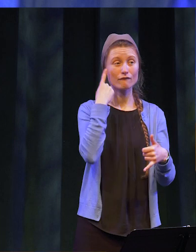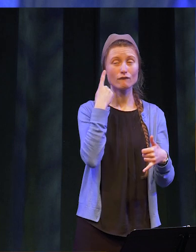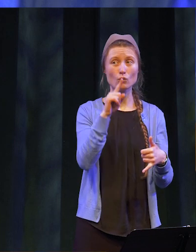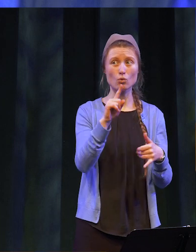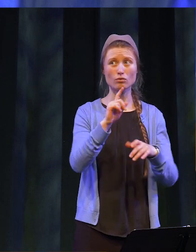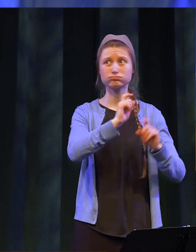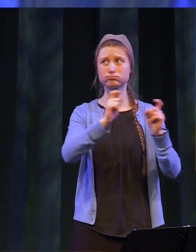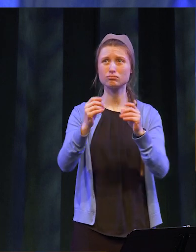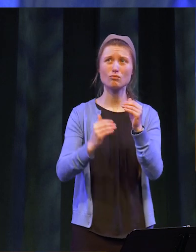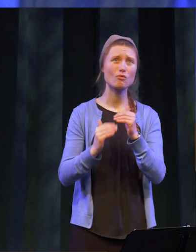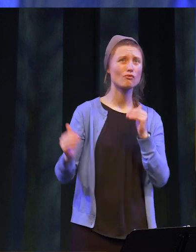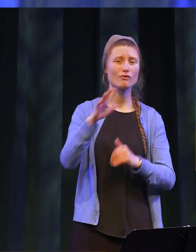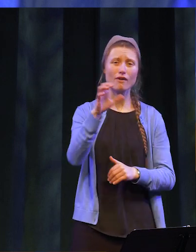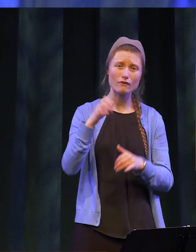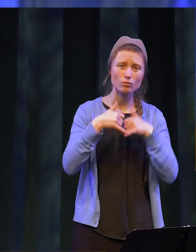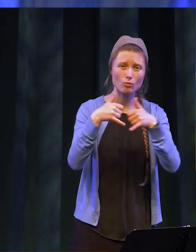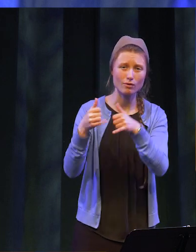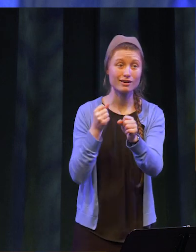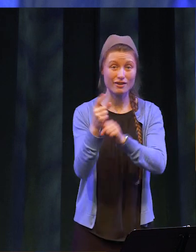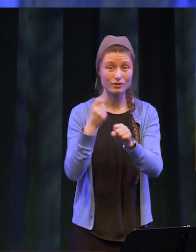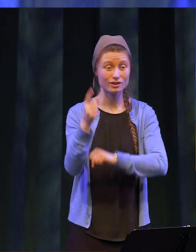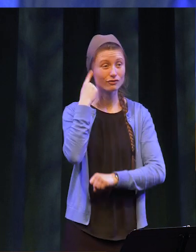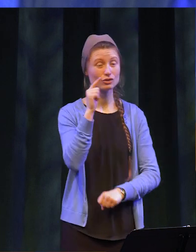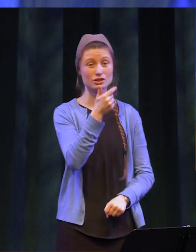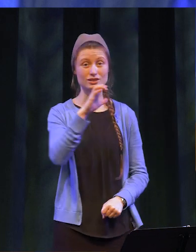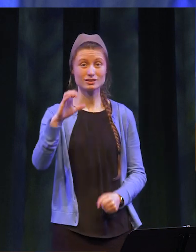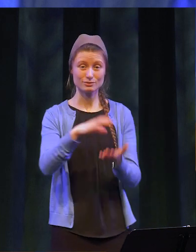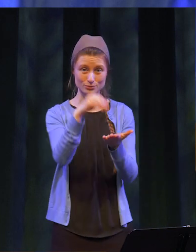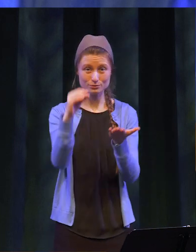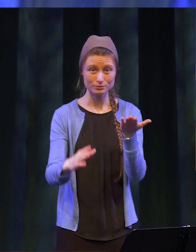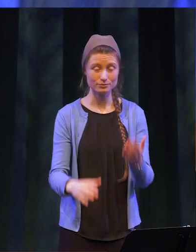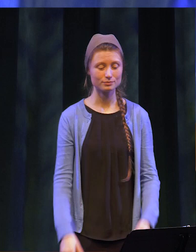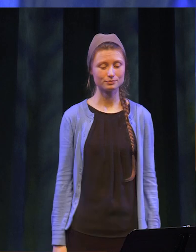more than 500 awards each year to Genesee students.